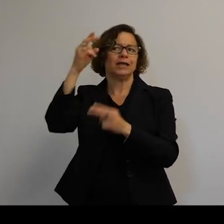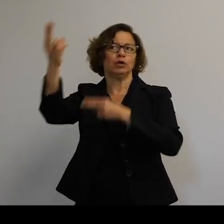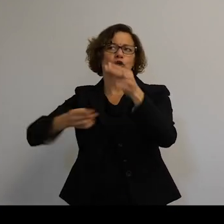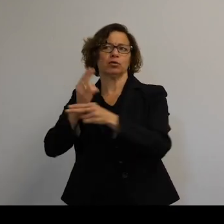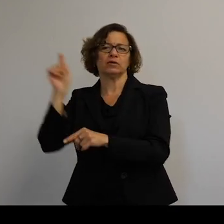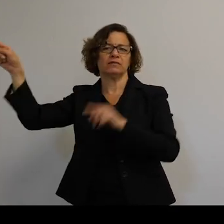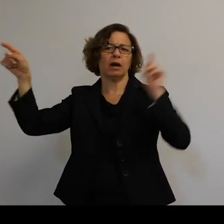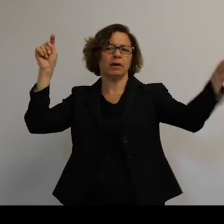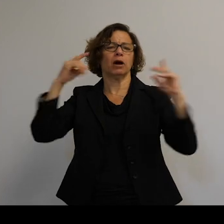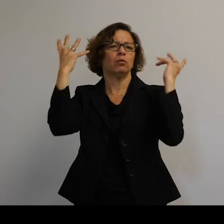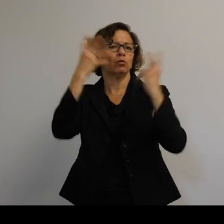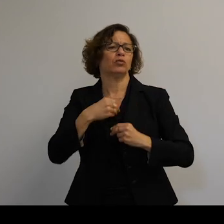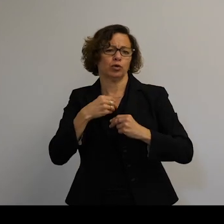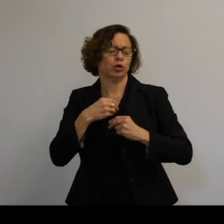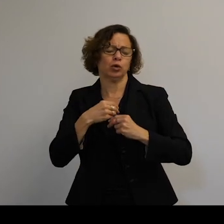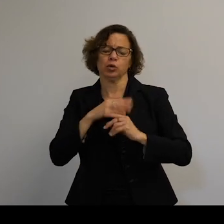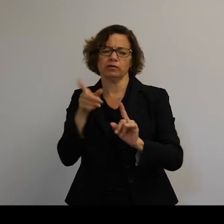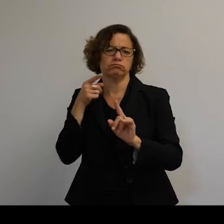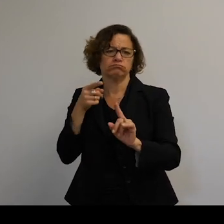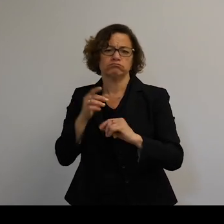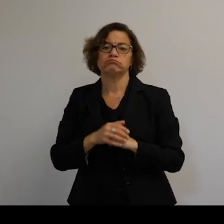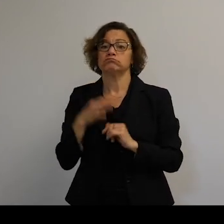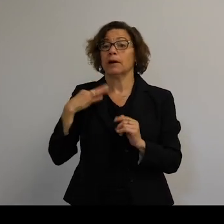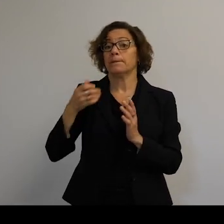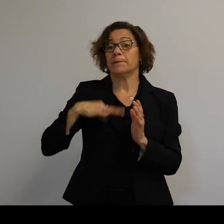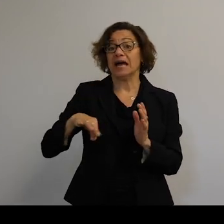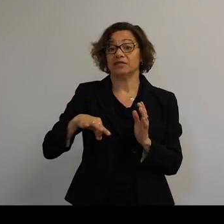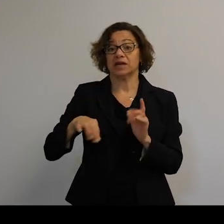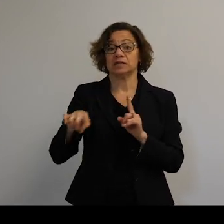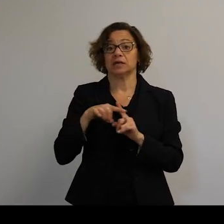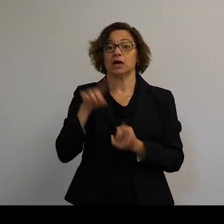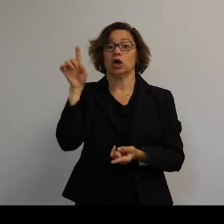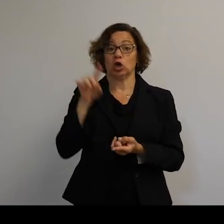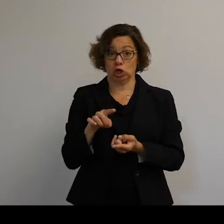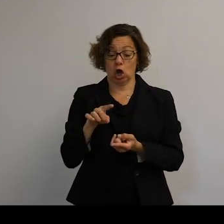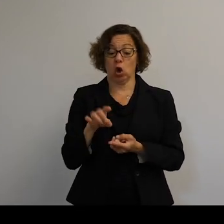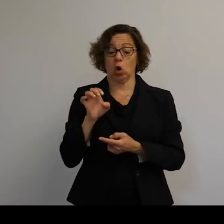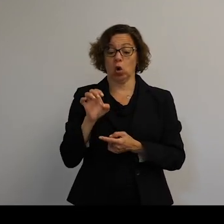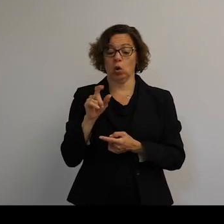absolutely brilliant mission. One of the benefits was it was a low Earth orbit. It was put there by the shuttle.